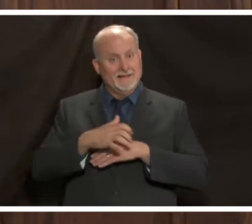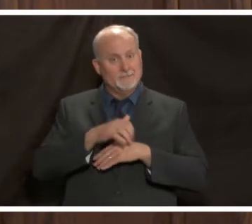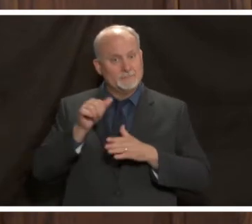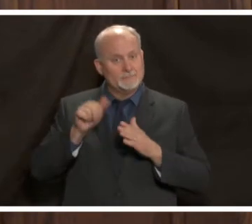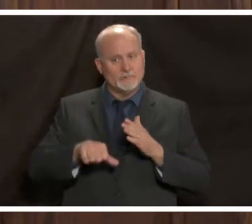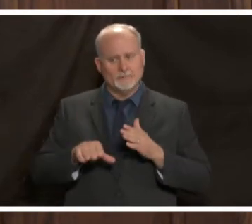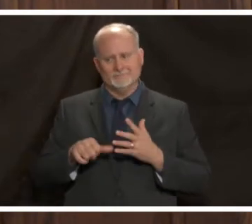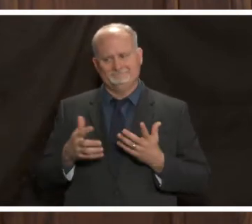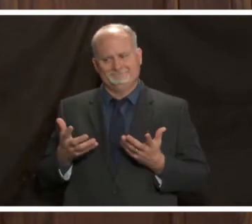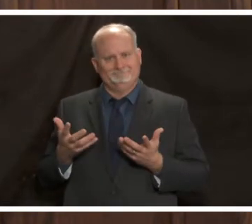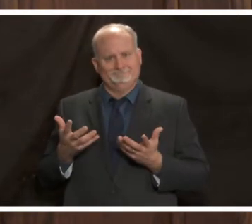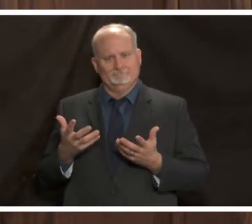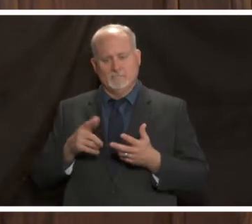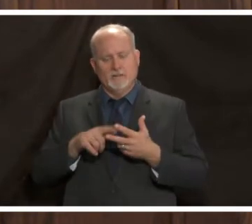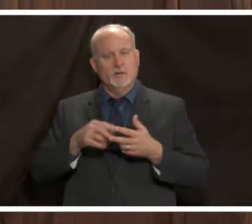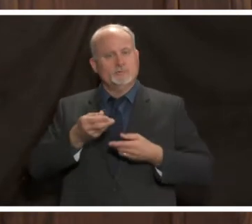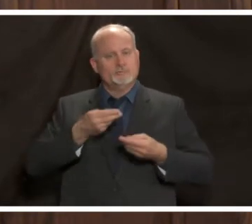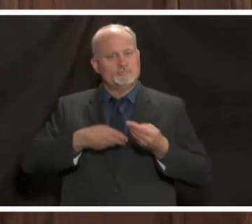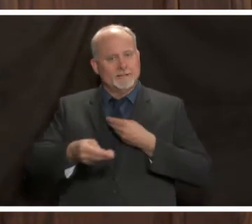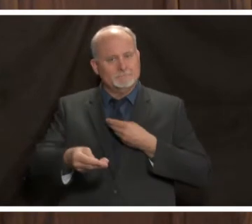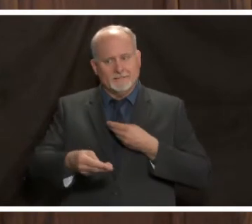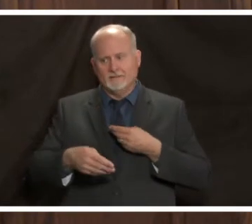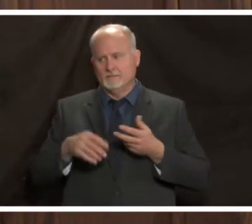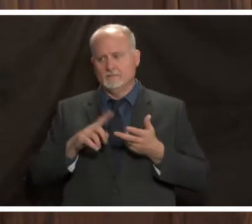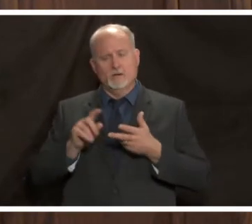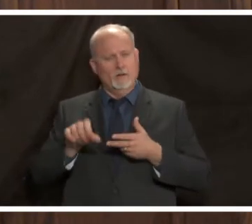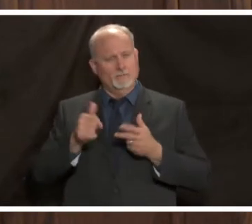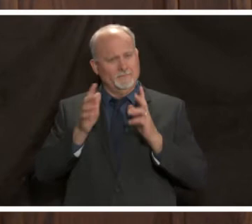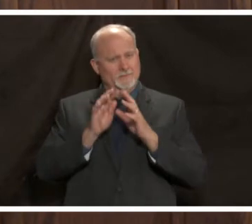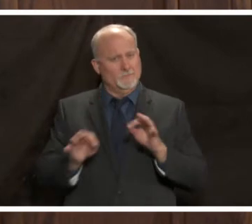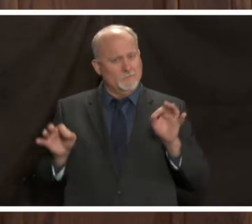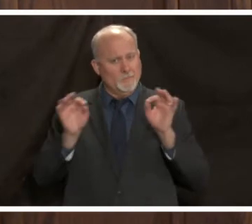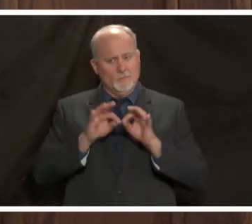things like transplants think other things that are vitally important for people to have done